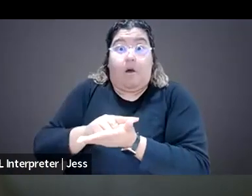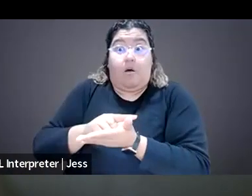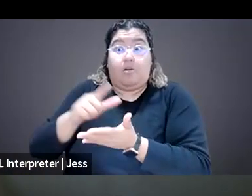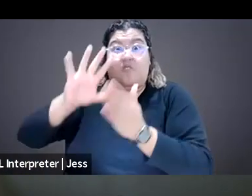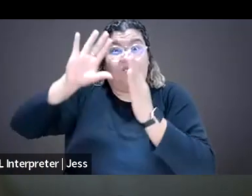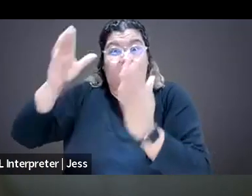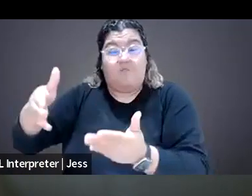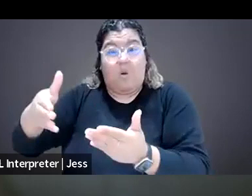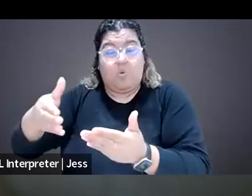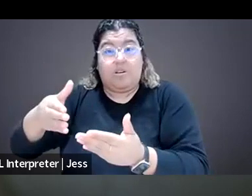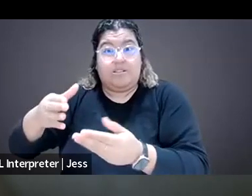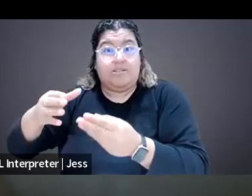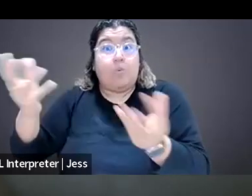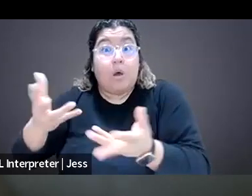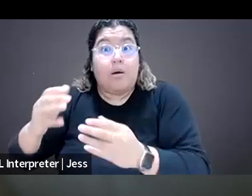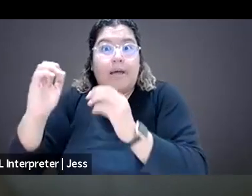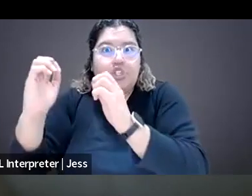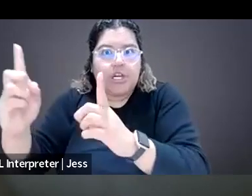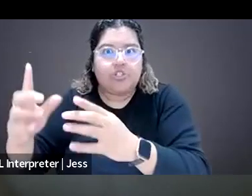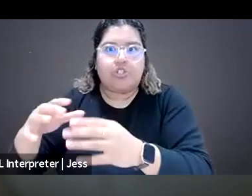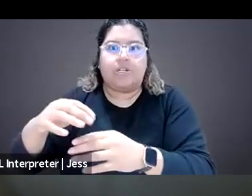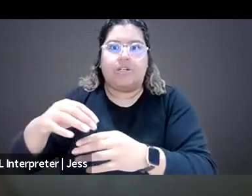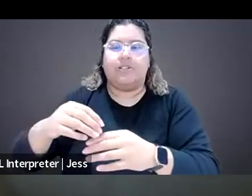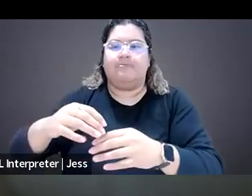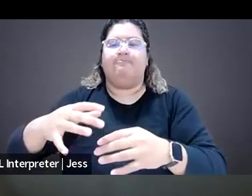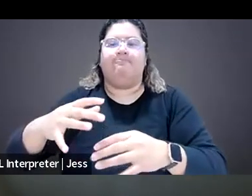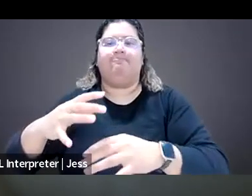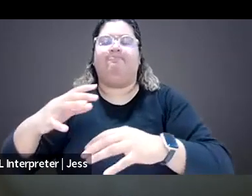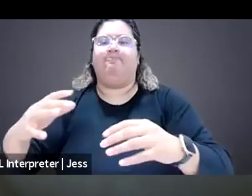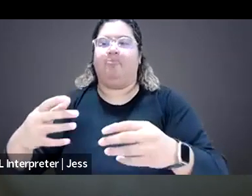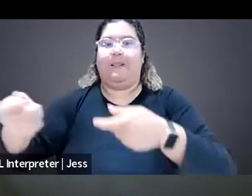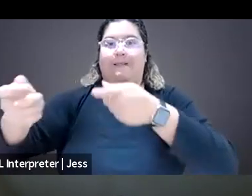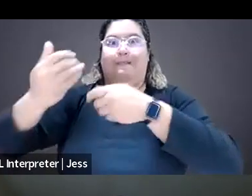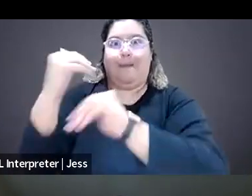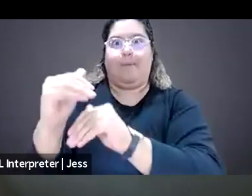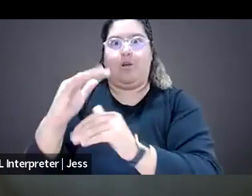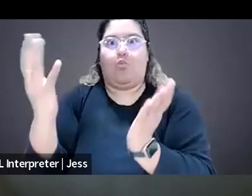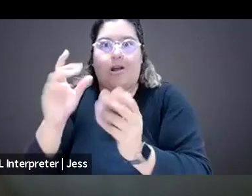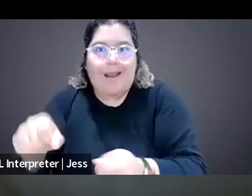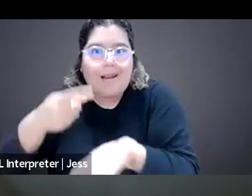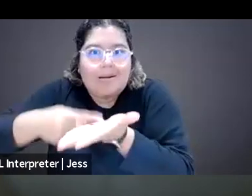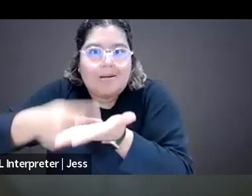and controlling topics of discussion in classrooms. There's just so much vital discourse that's being threatened